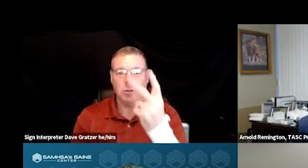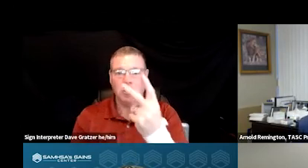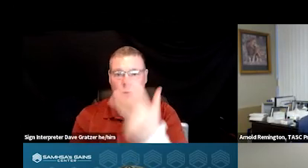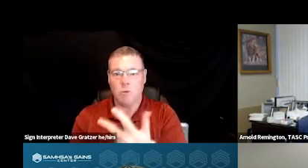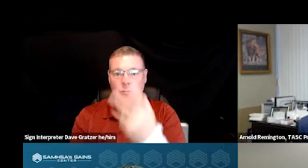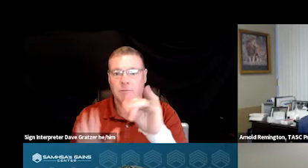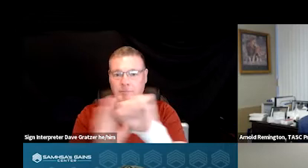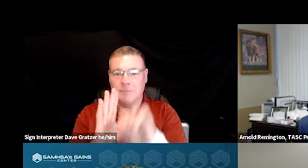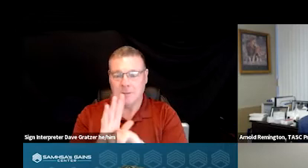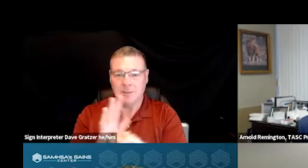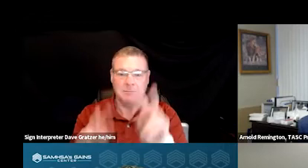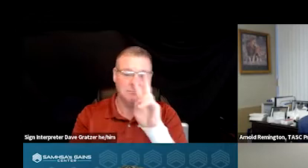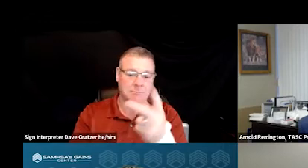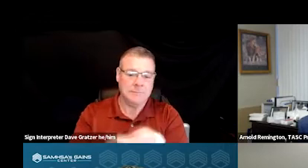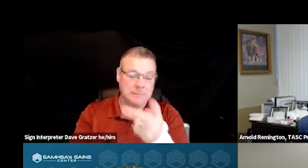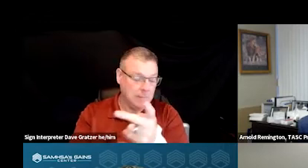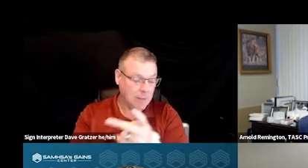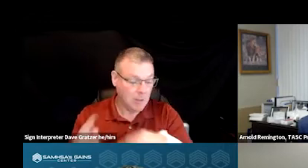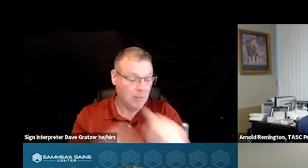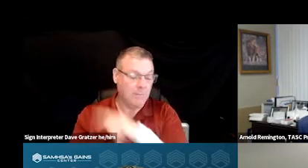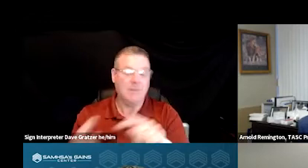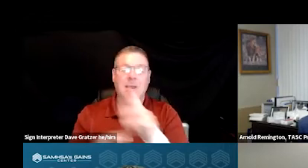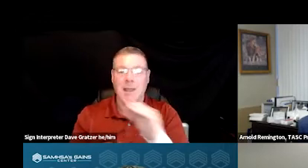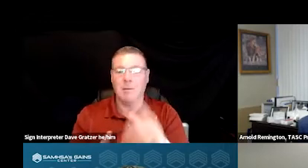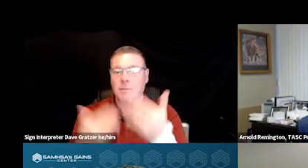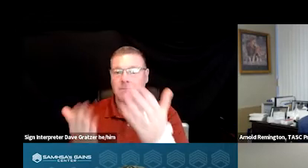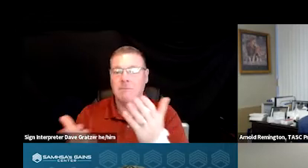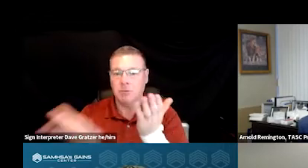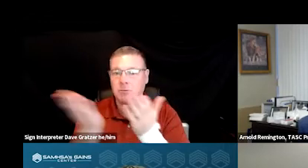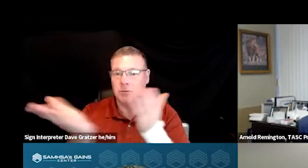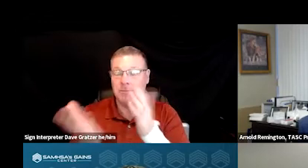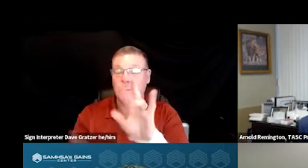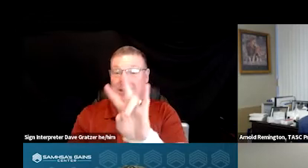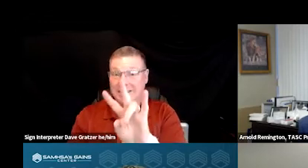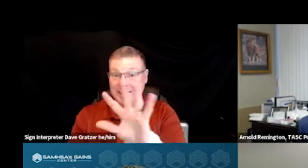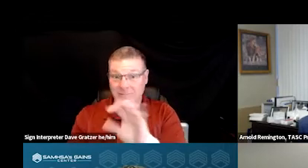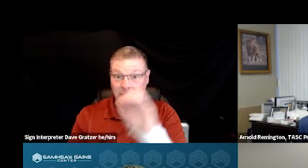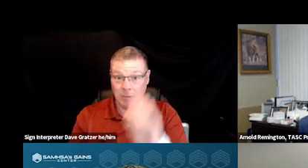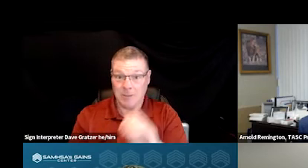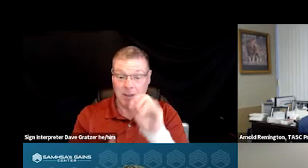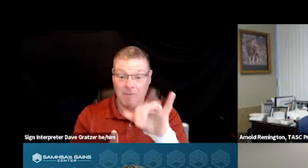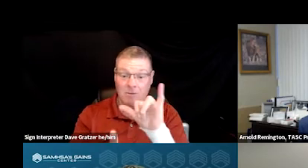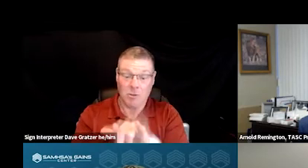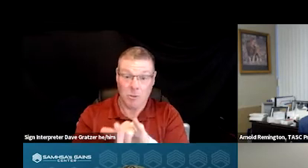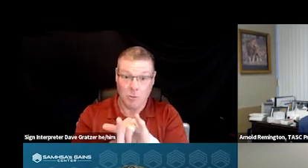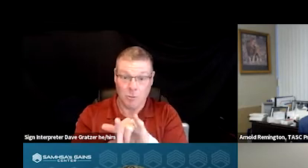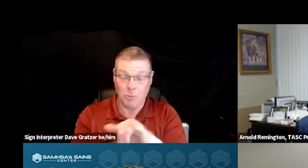We oversee in terms of providing those services. And so 75% of those calls that we receive